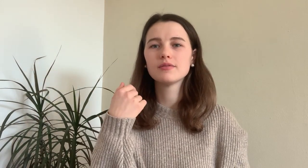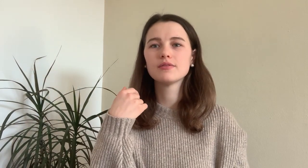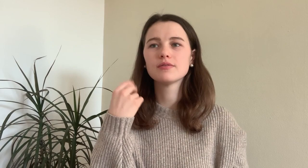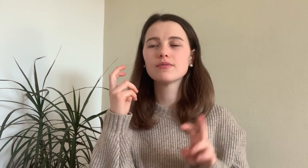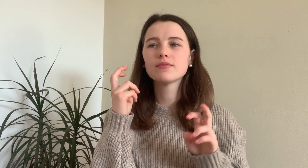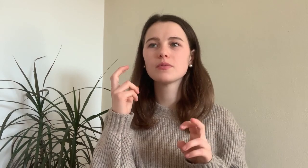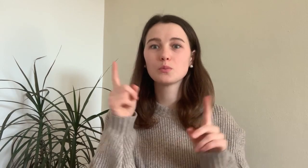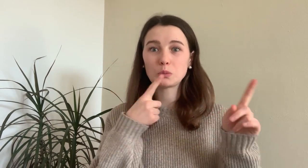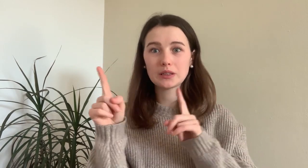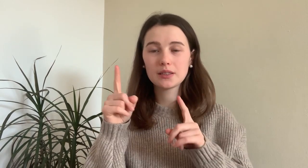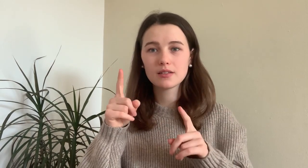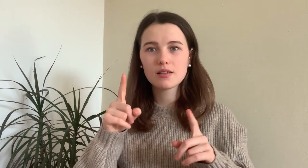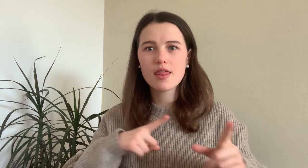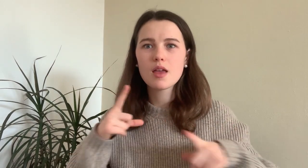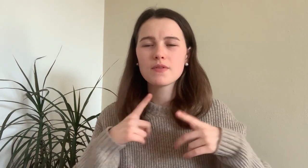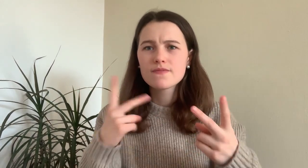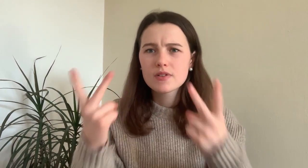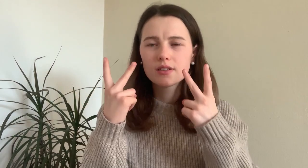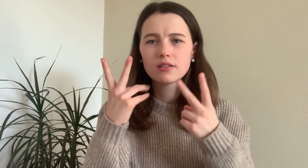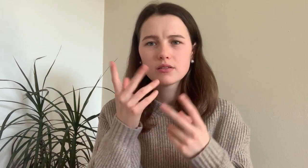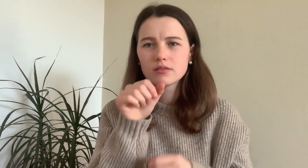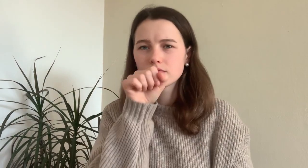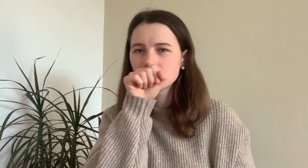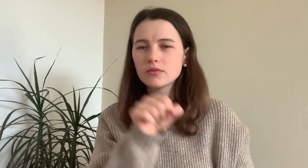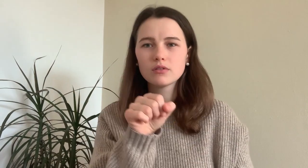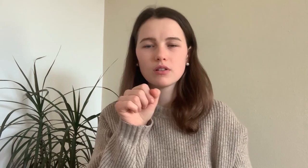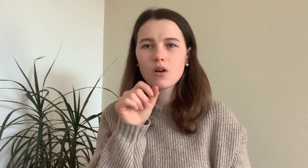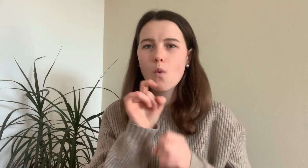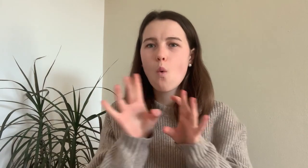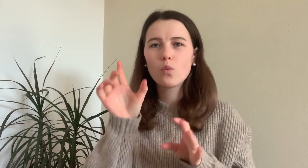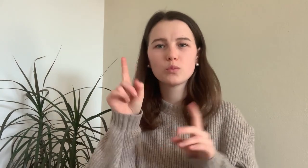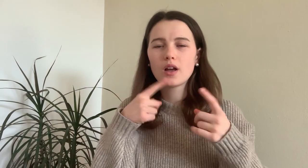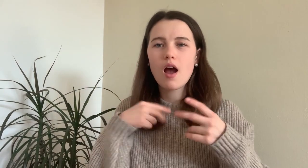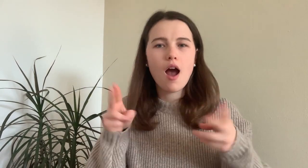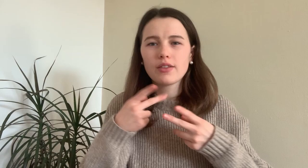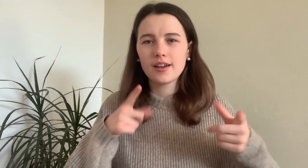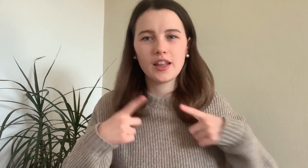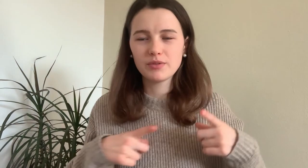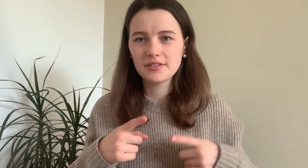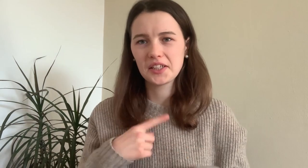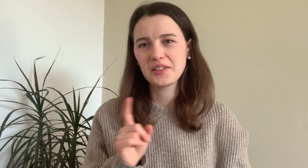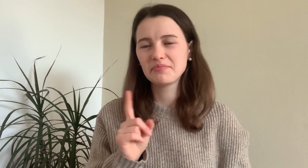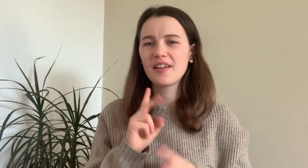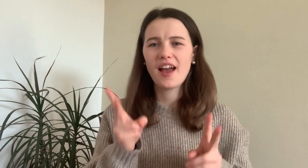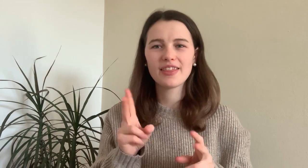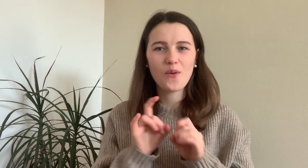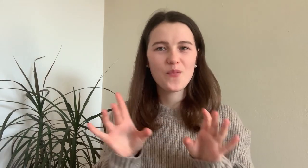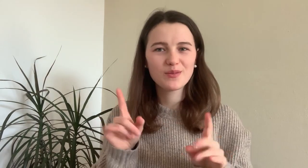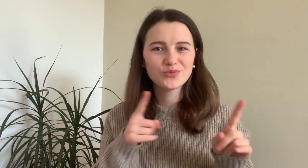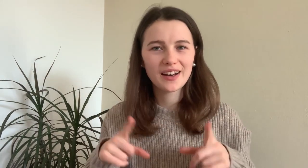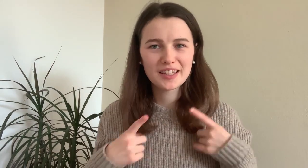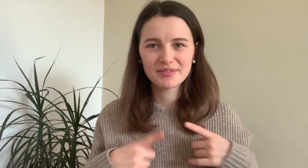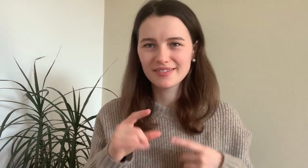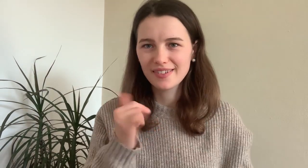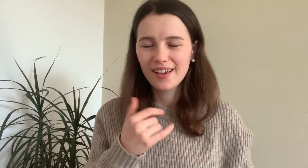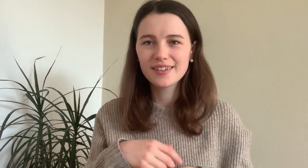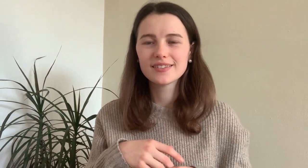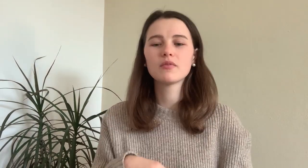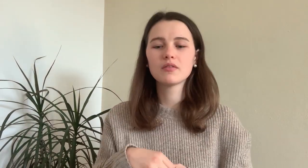Do I love music and is music vital for me?! No. I can live without it.